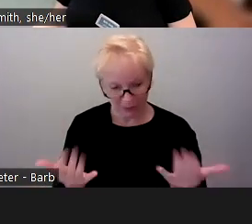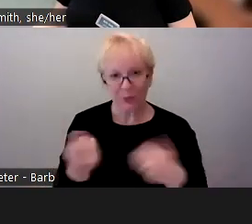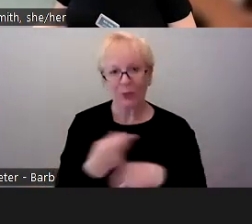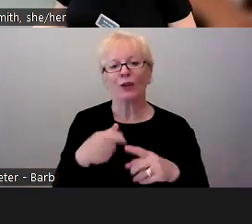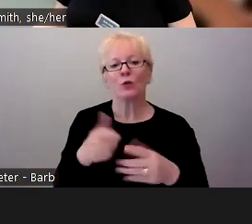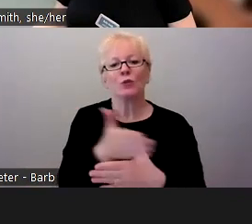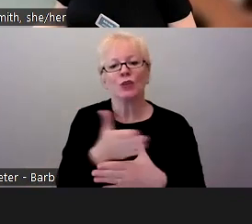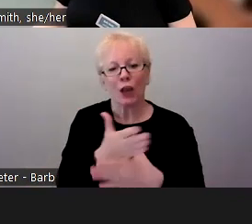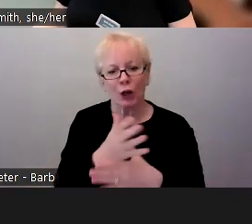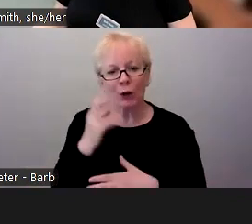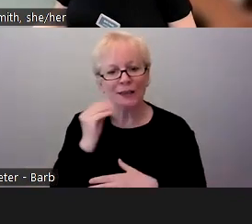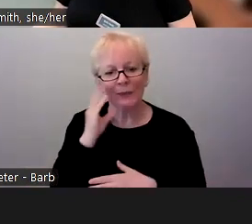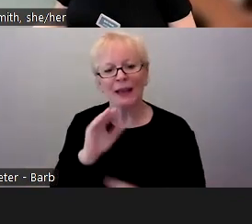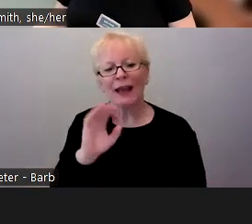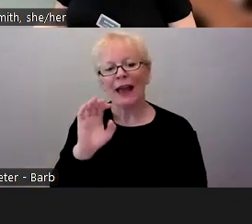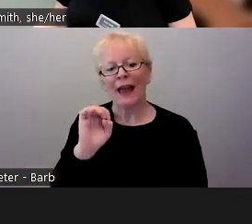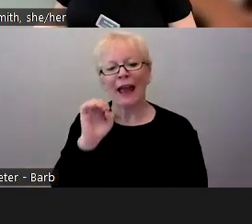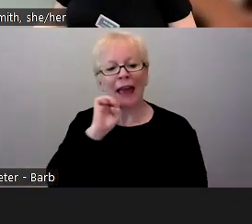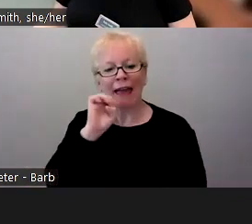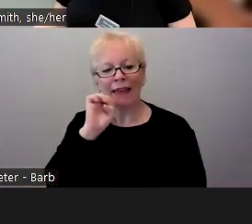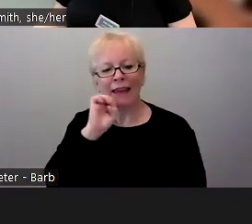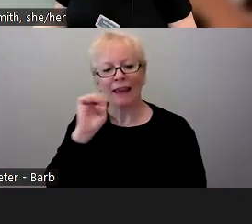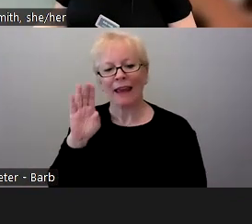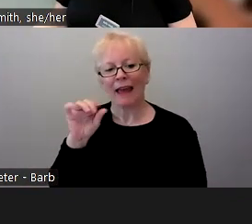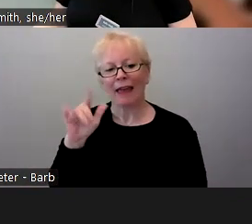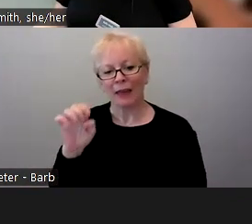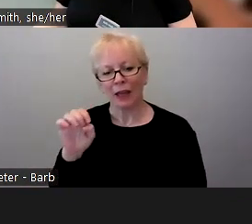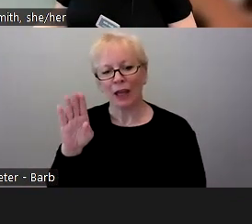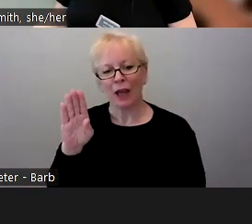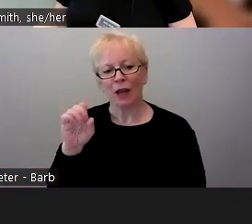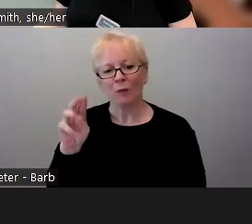We have Ellie Bernard-Wesson from Gallaudet University who was paired...